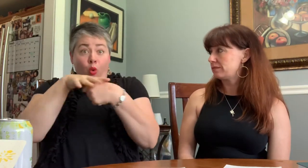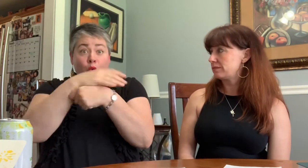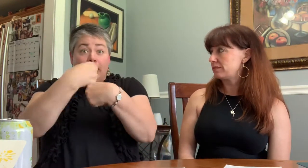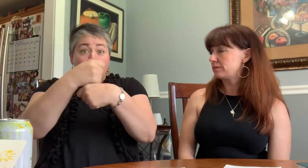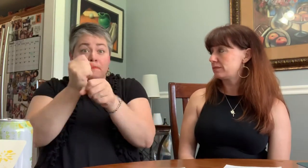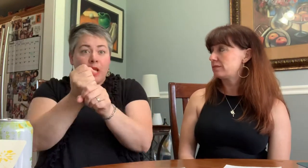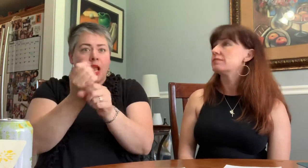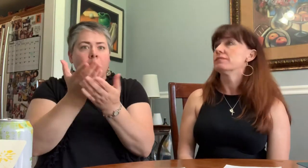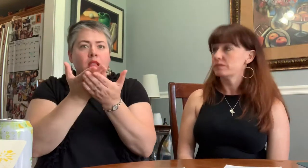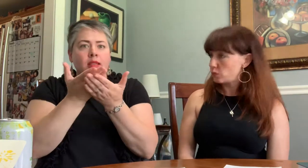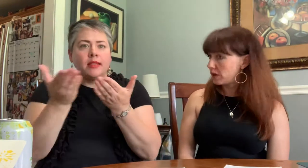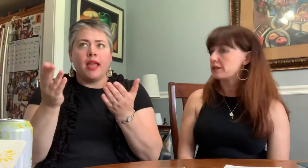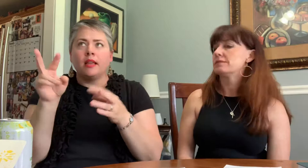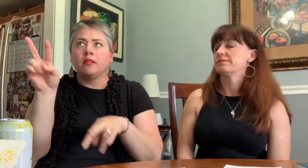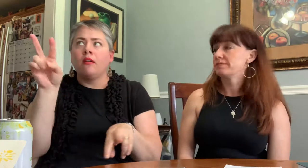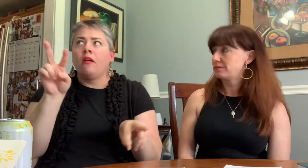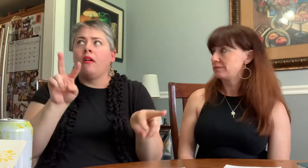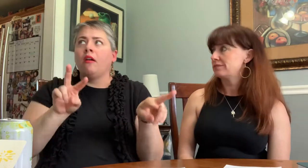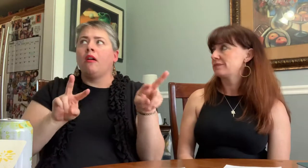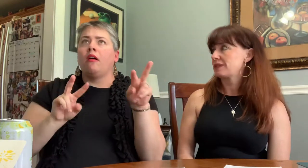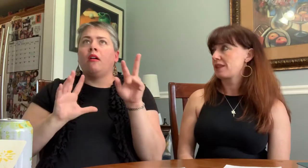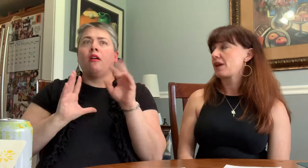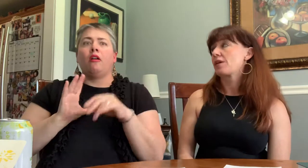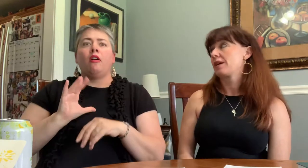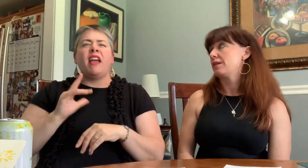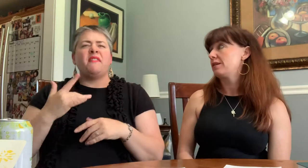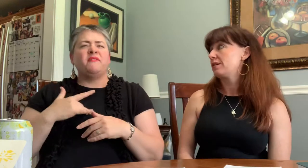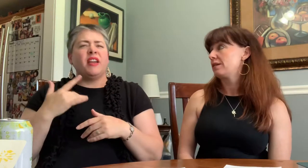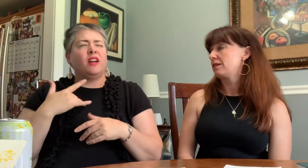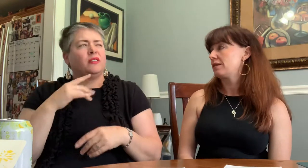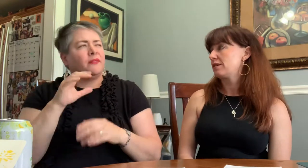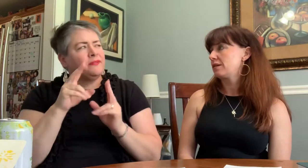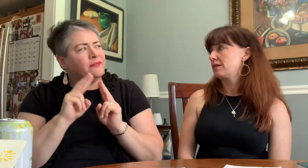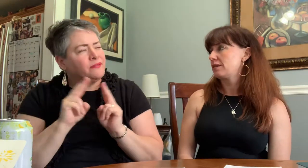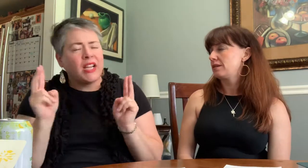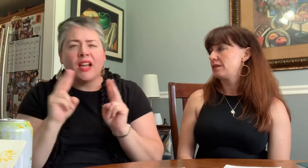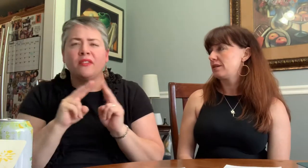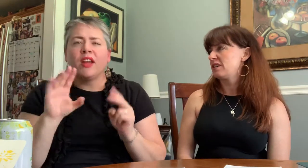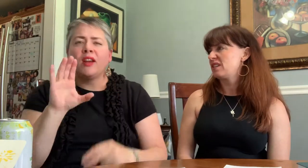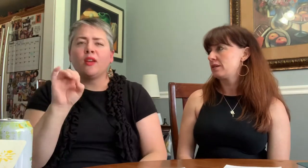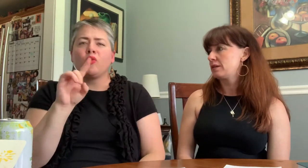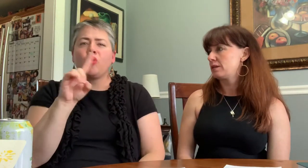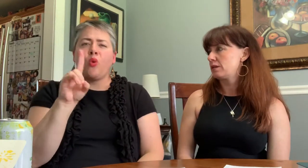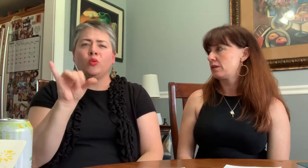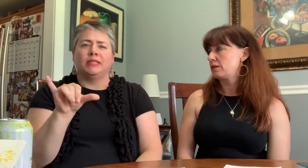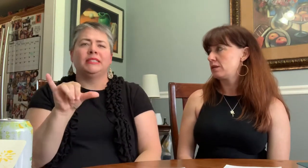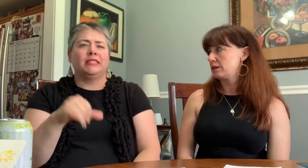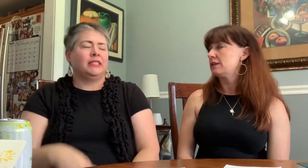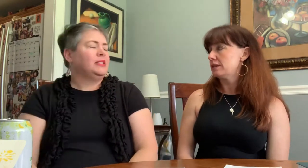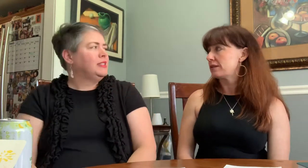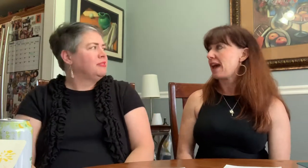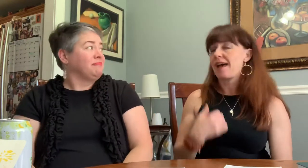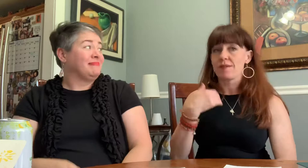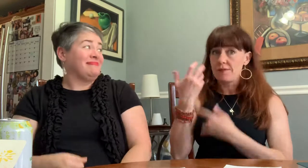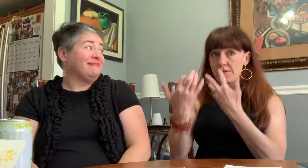the tables, the local pottery displayed. Very Very cozy